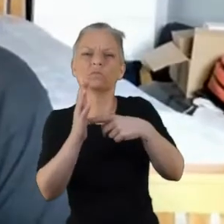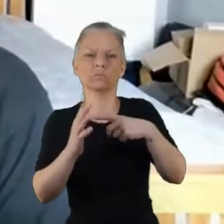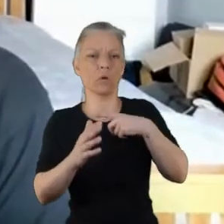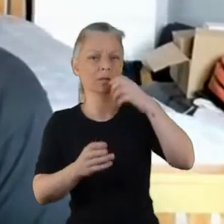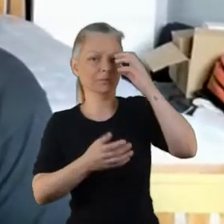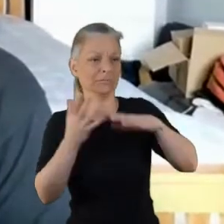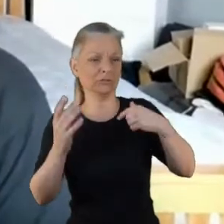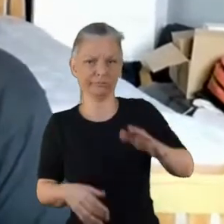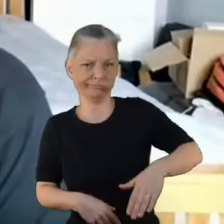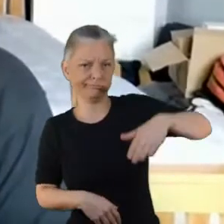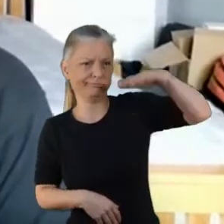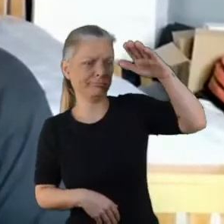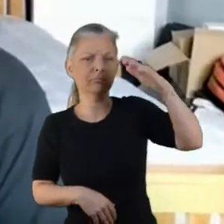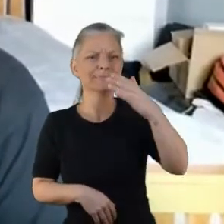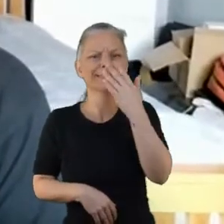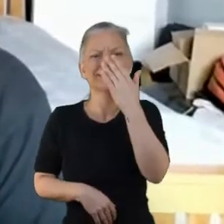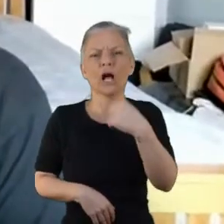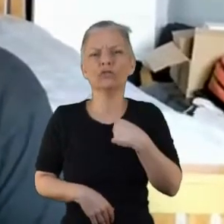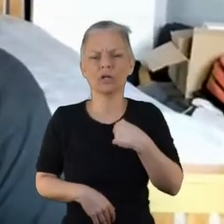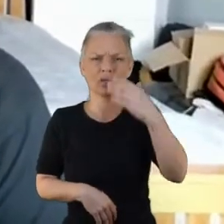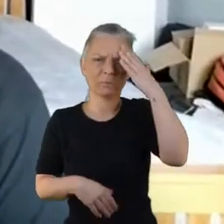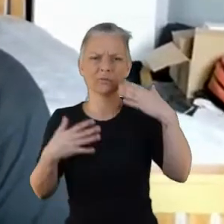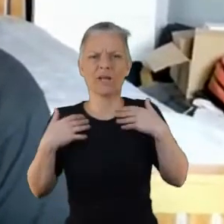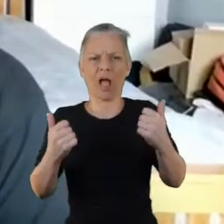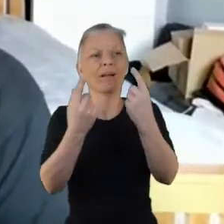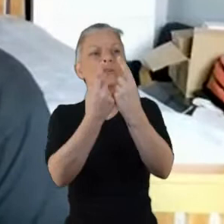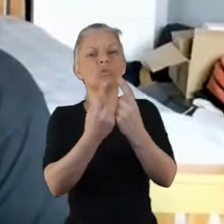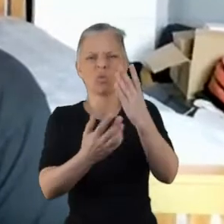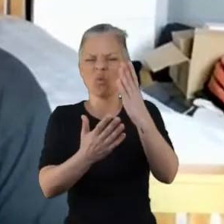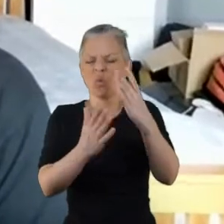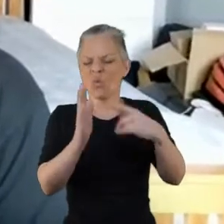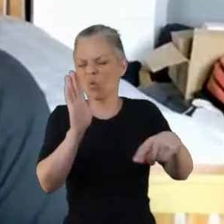bit more with the person that's got the experience